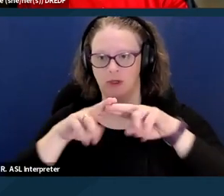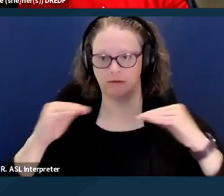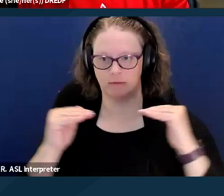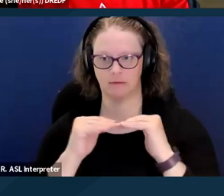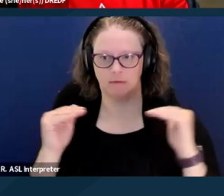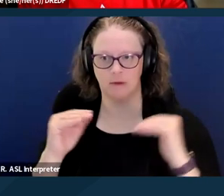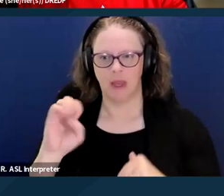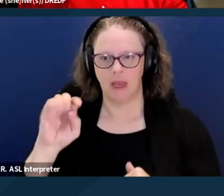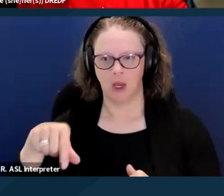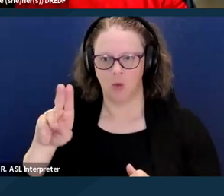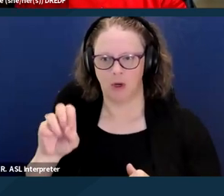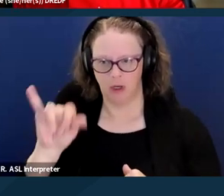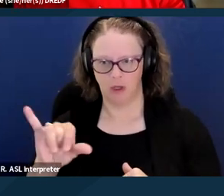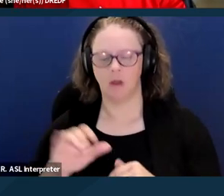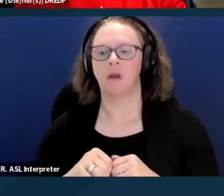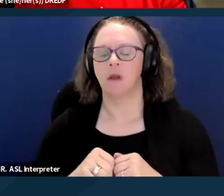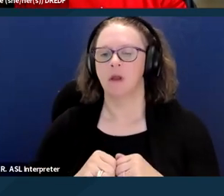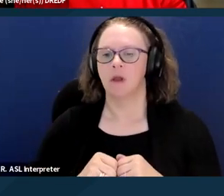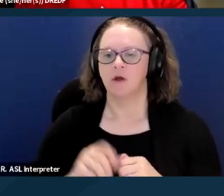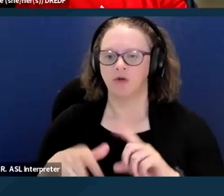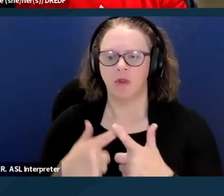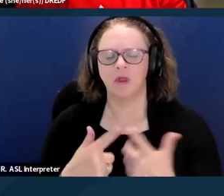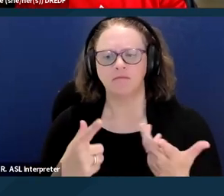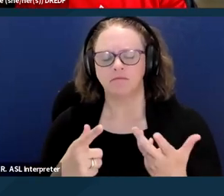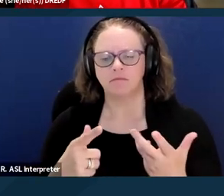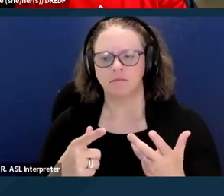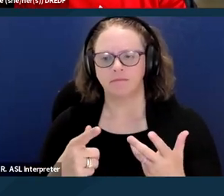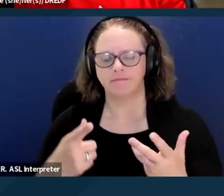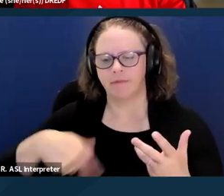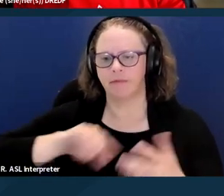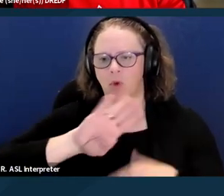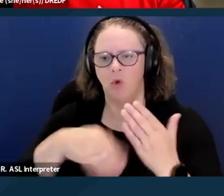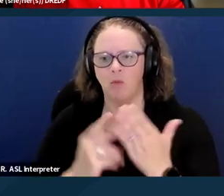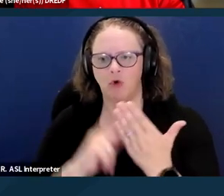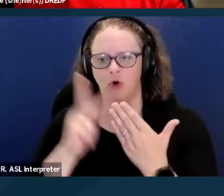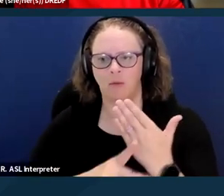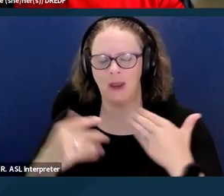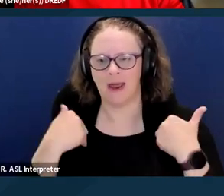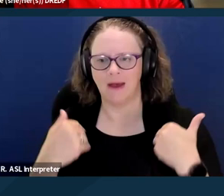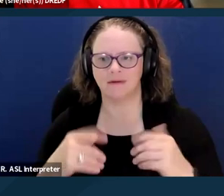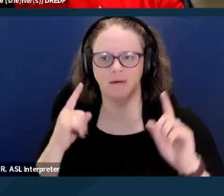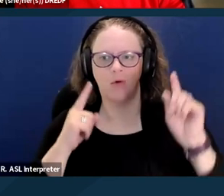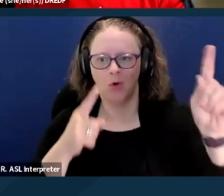has a concept of population health, and the goal is to match the right patients